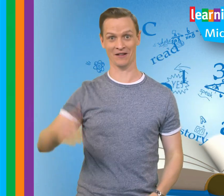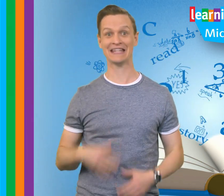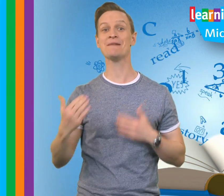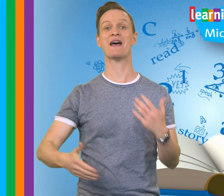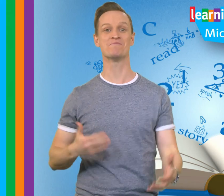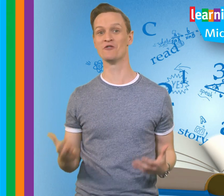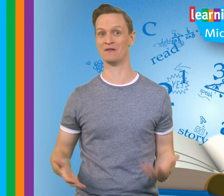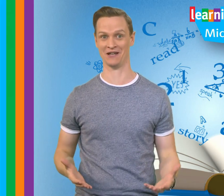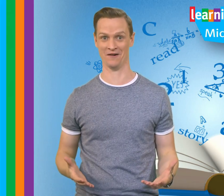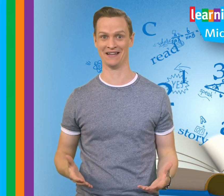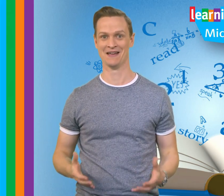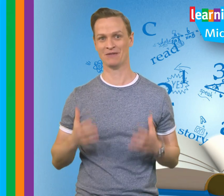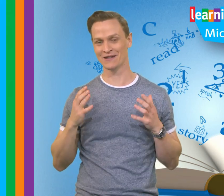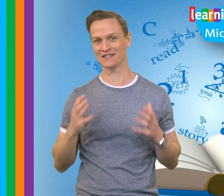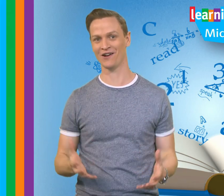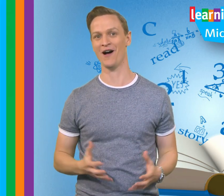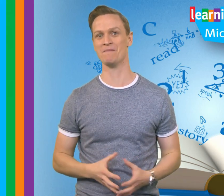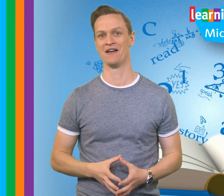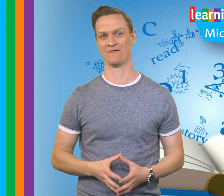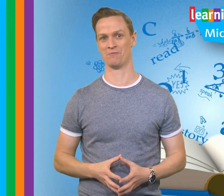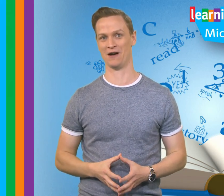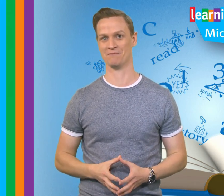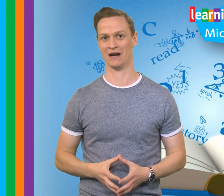And keep that movement going, because it’s time for a brain break,